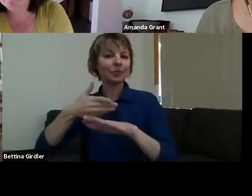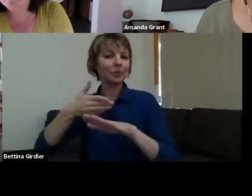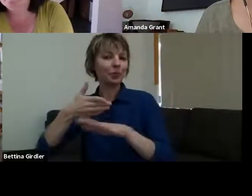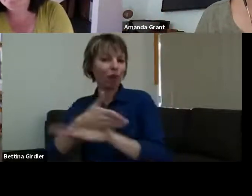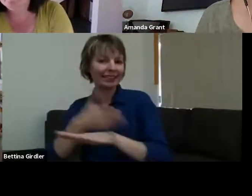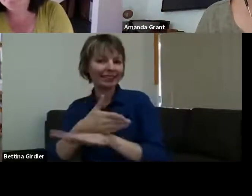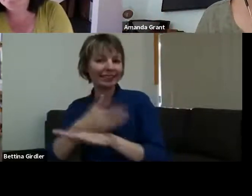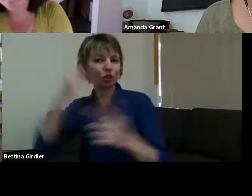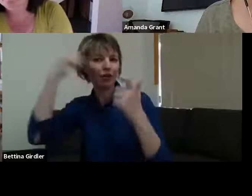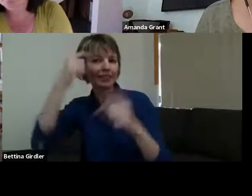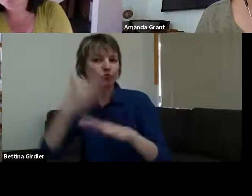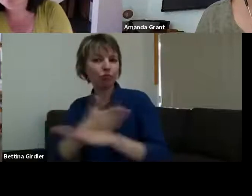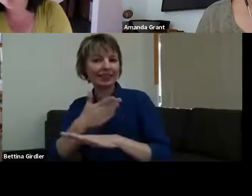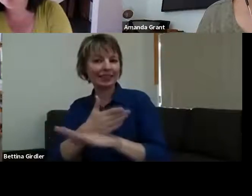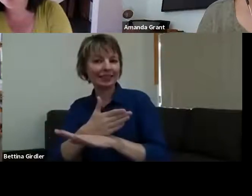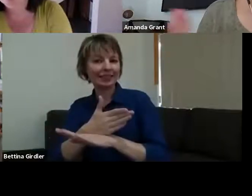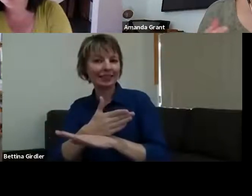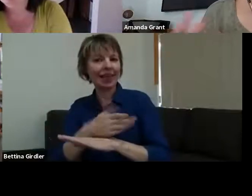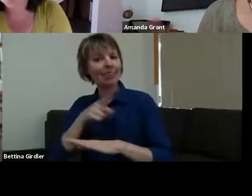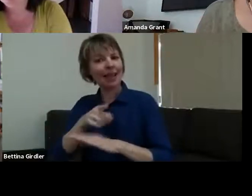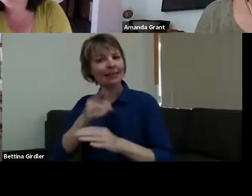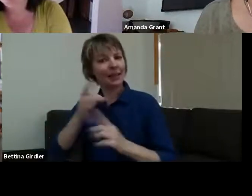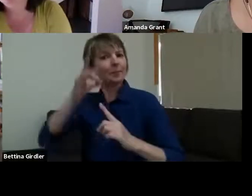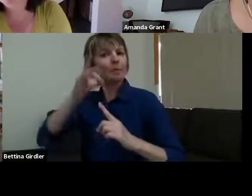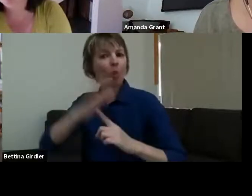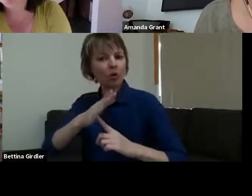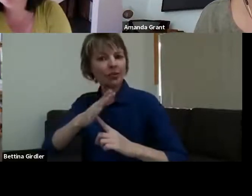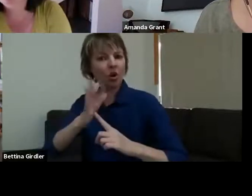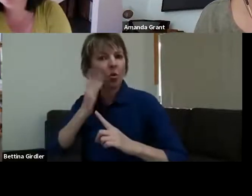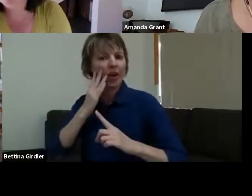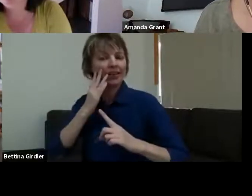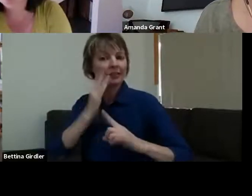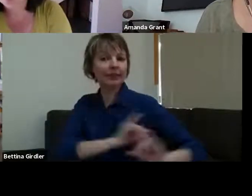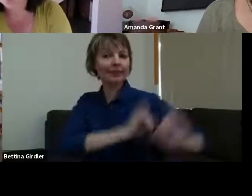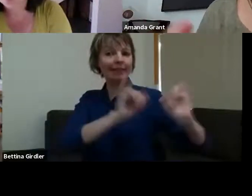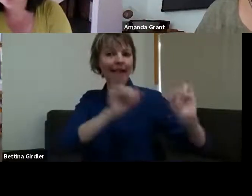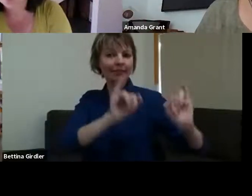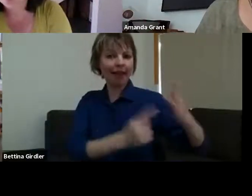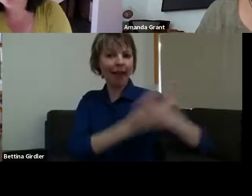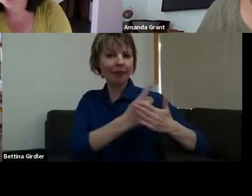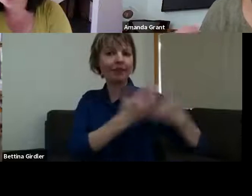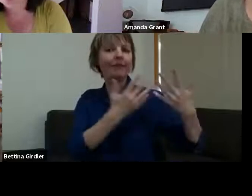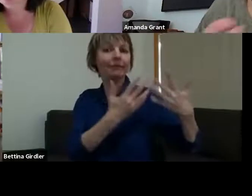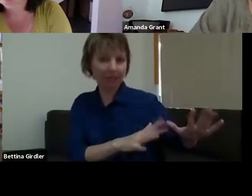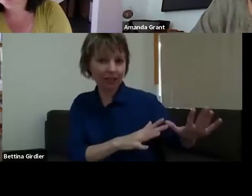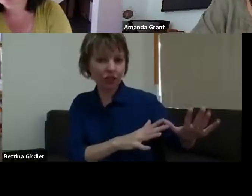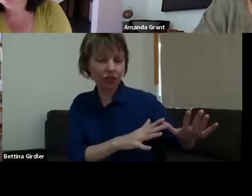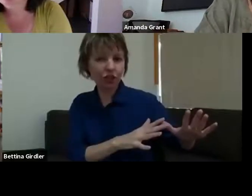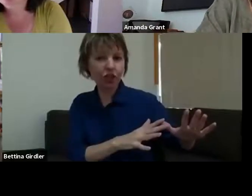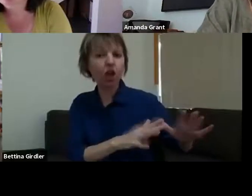creating a space where people want to engage, that might not engage in